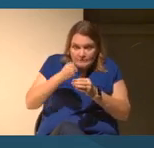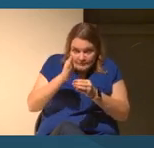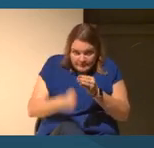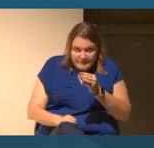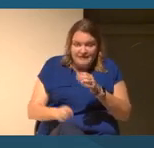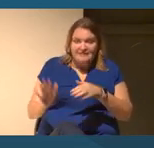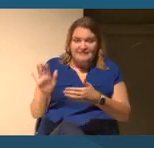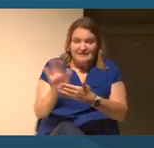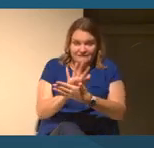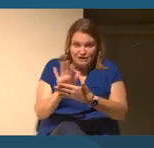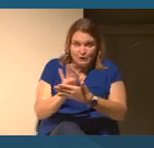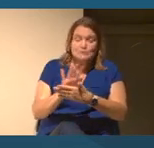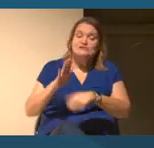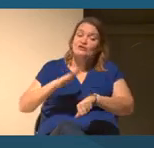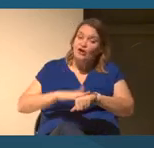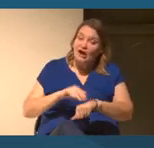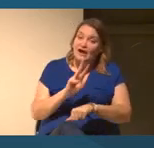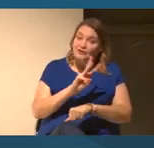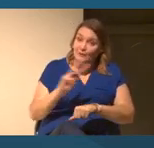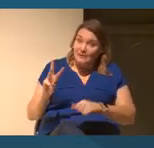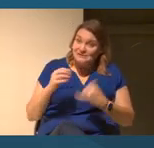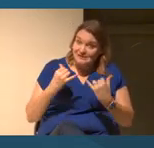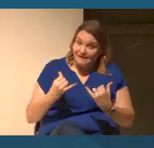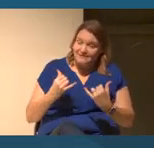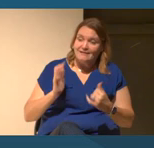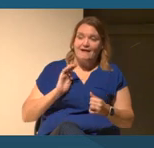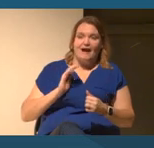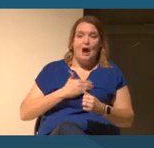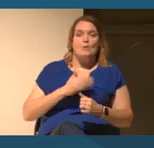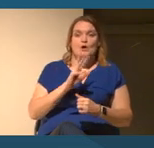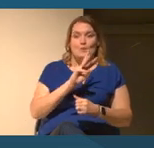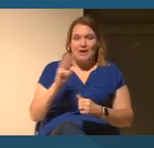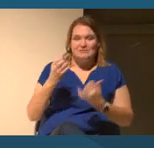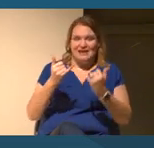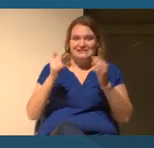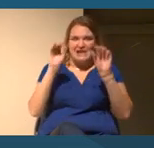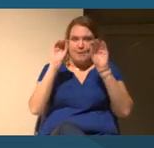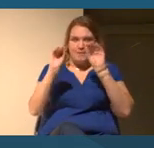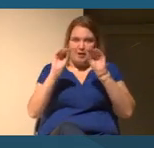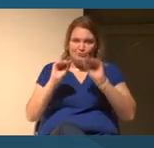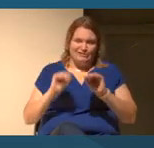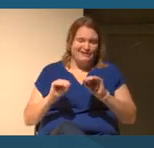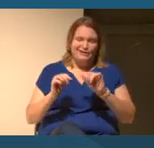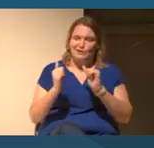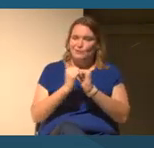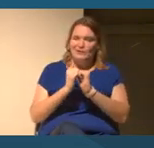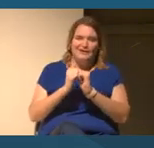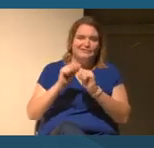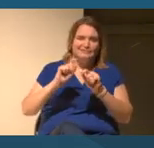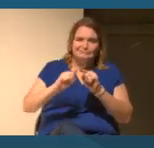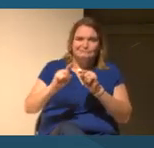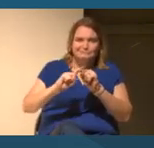They're on our website presently and our website is now being populated with all kinds of additional materials.